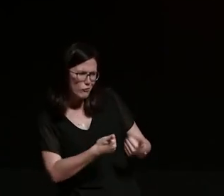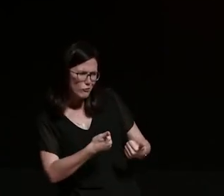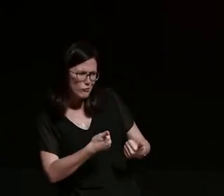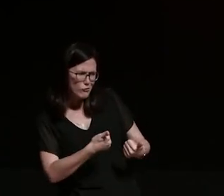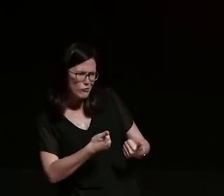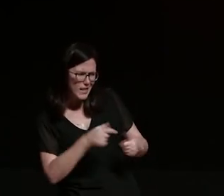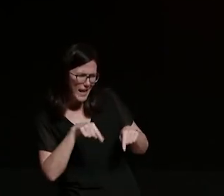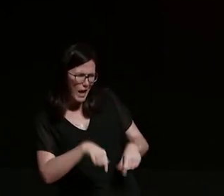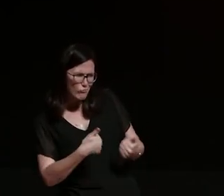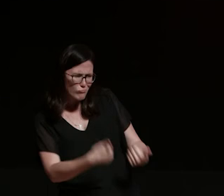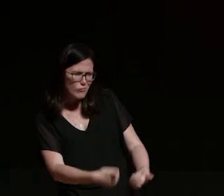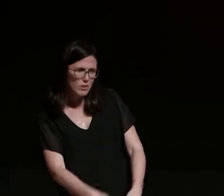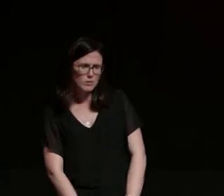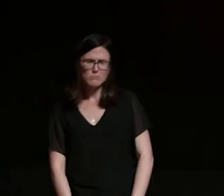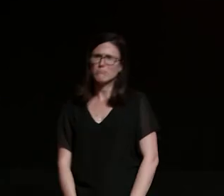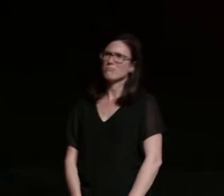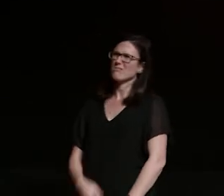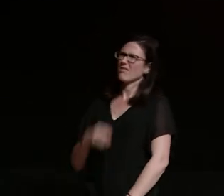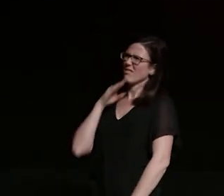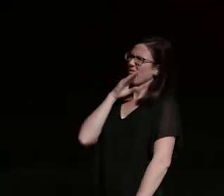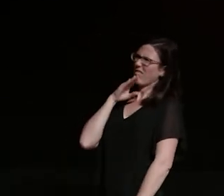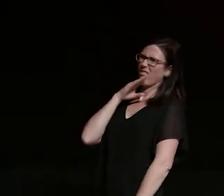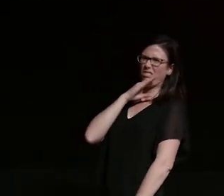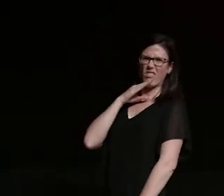i had no idea what he meant i didn't know what differentiated me